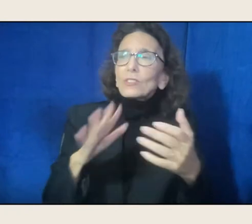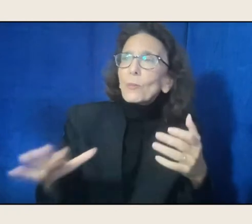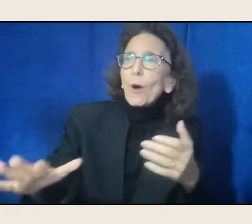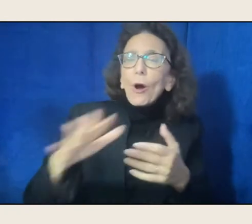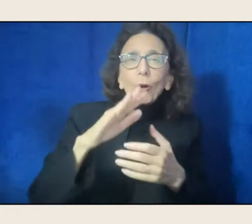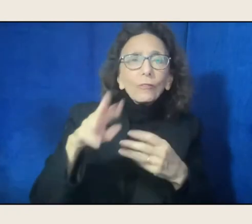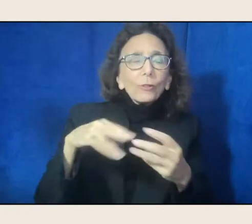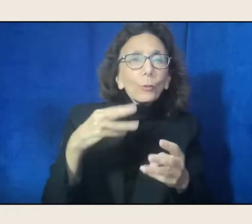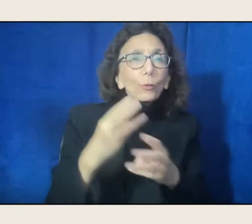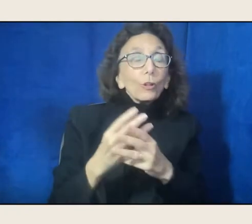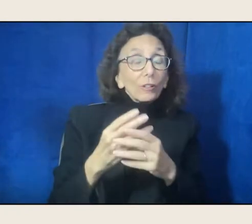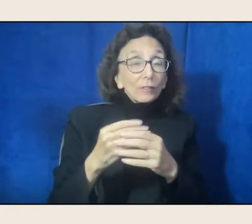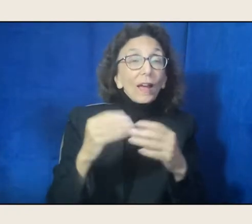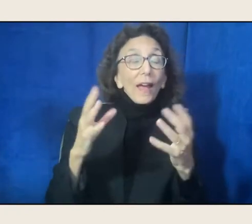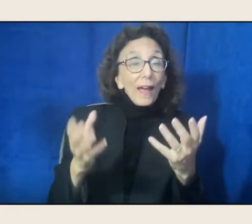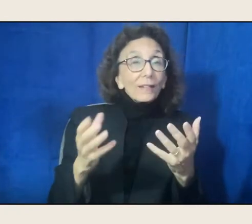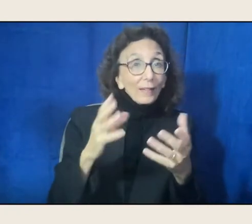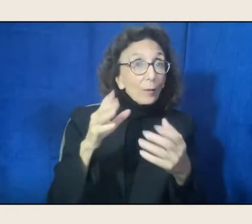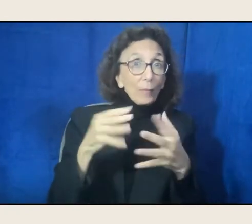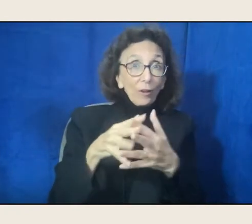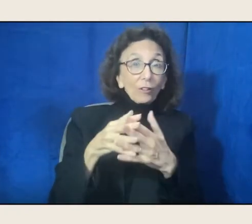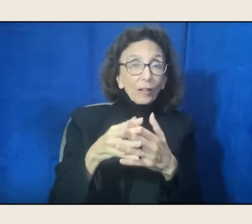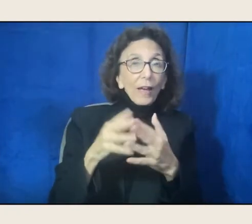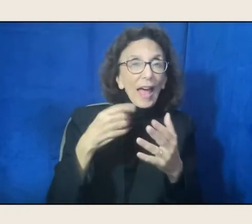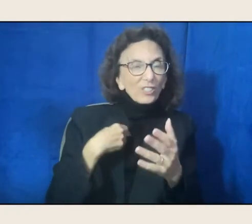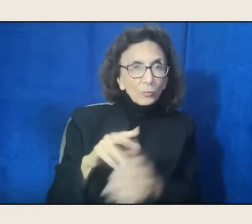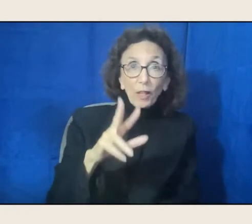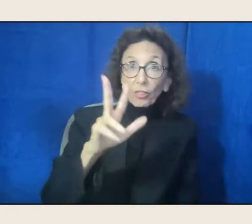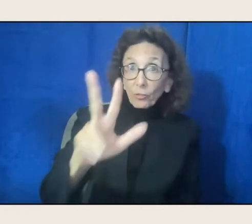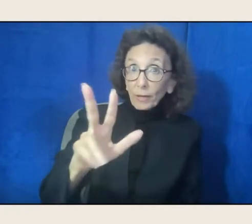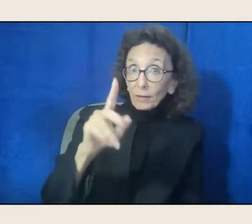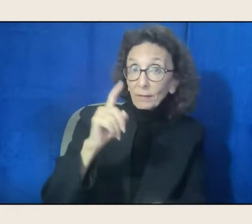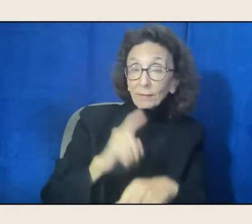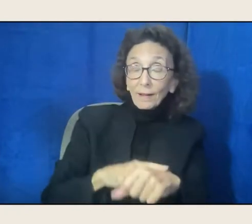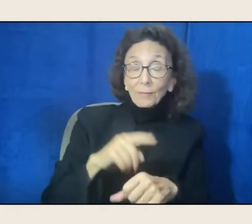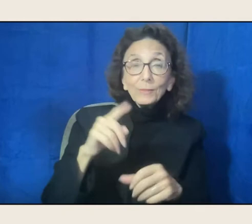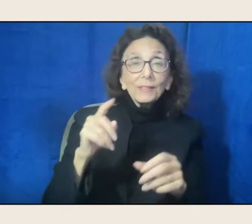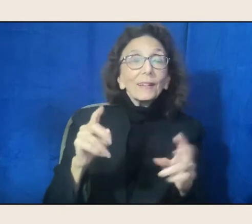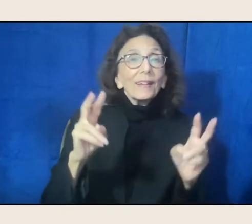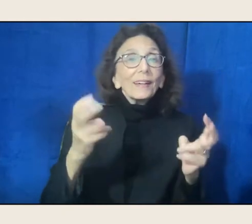as our three-term poet laureate, Living Nations, Living Words.